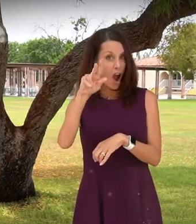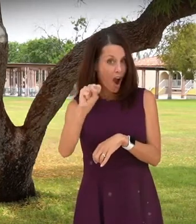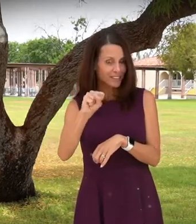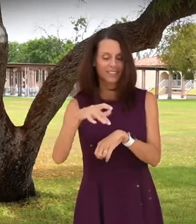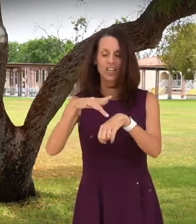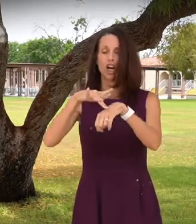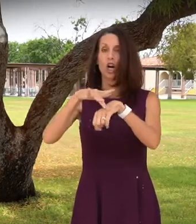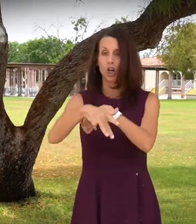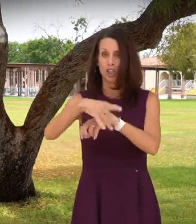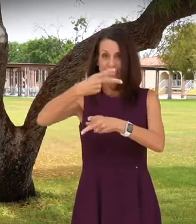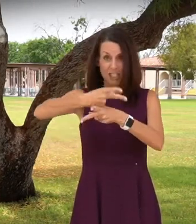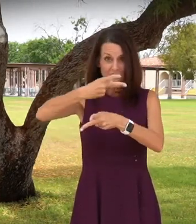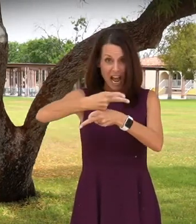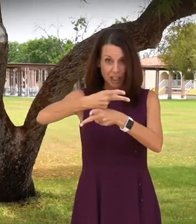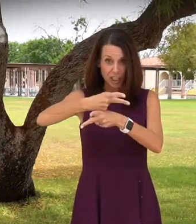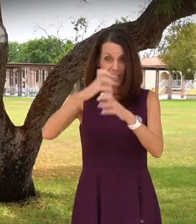EARLY CHILDHOOD EDUCATION